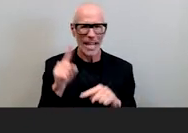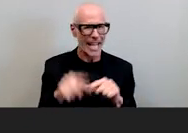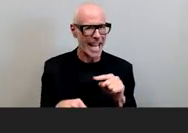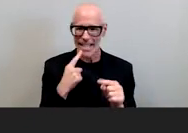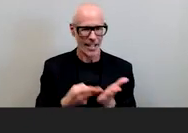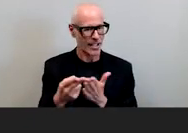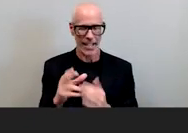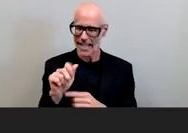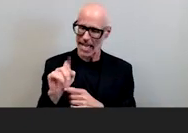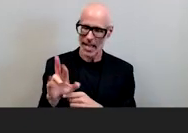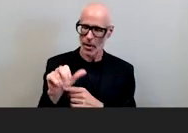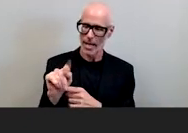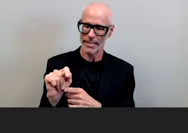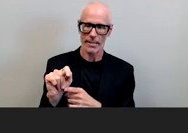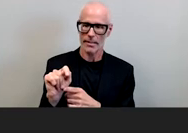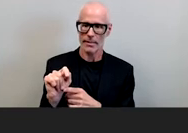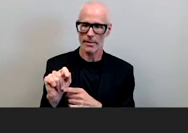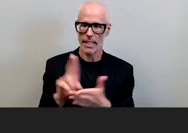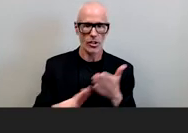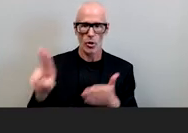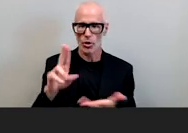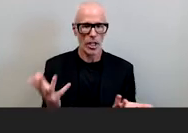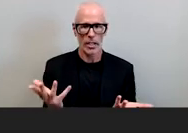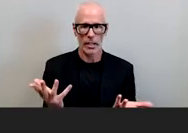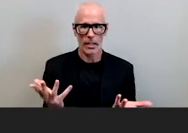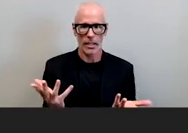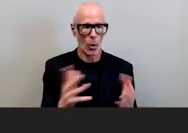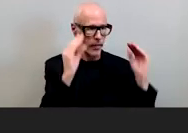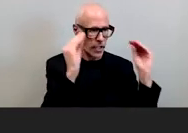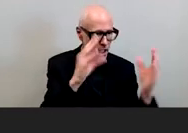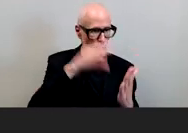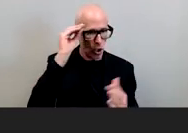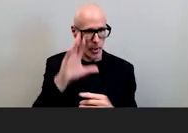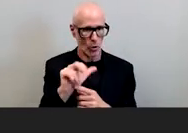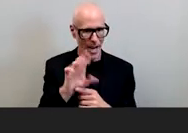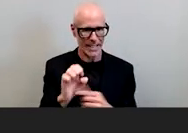anti-racist institution when the teaching and learning about race and racism is segregated